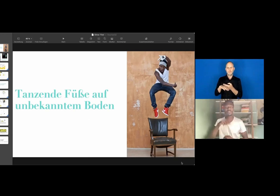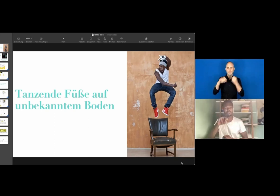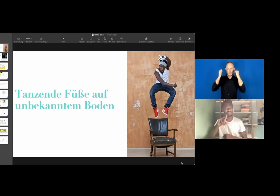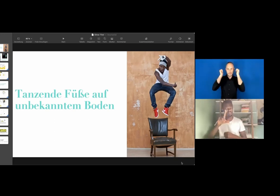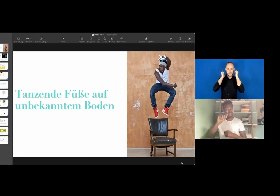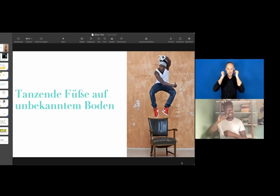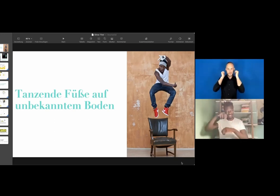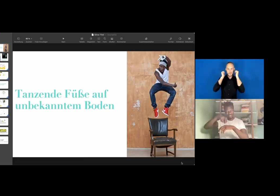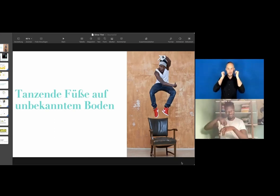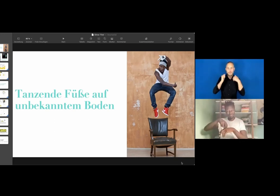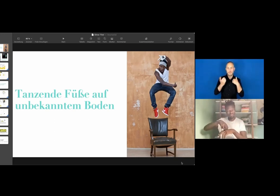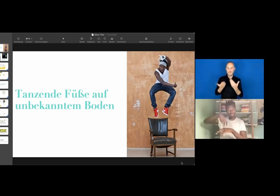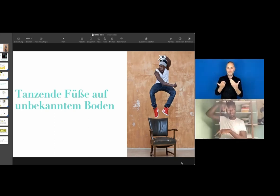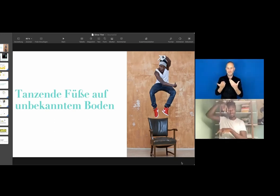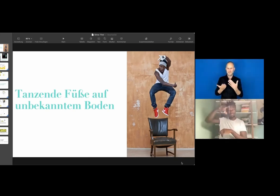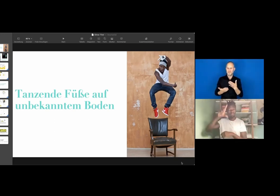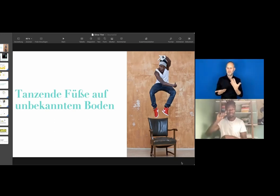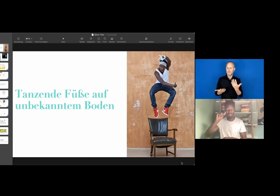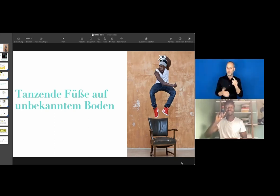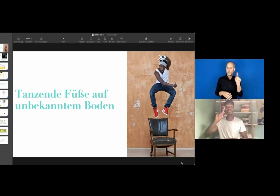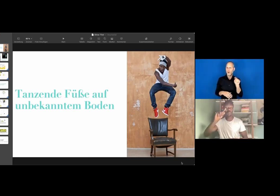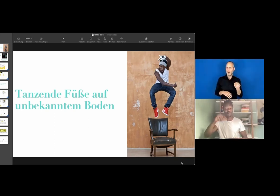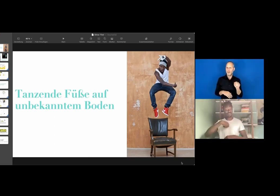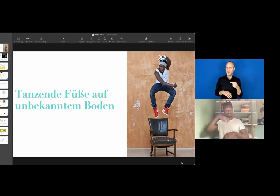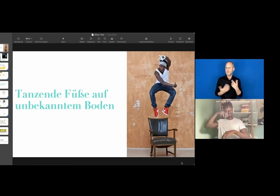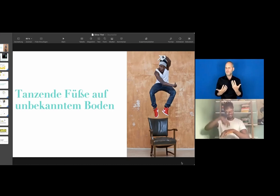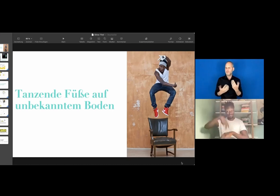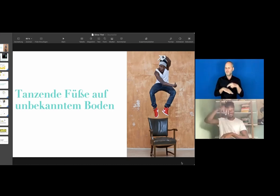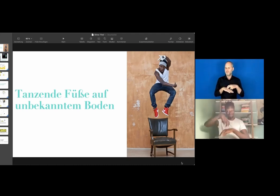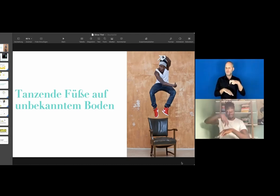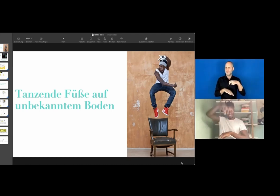So, what does it mean to jump out of this chair?